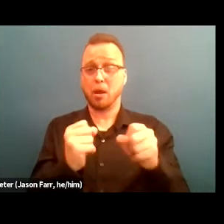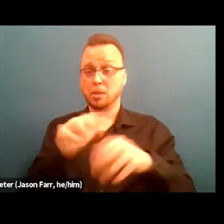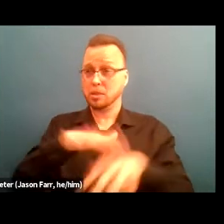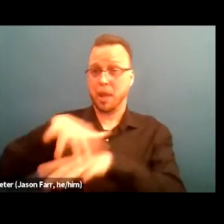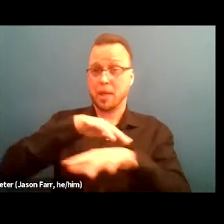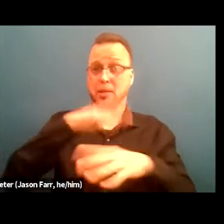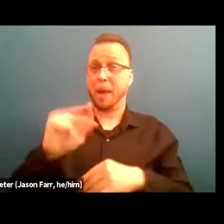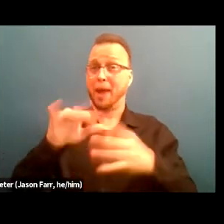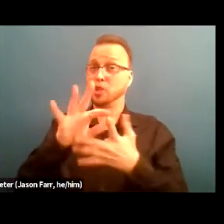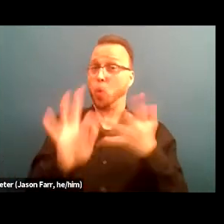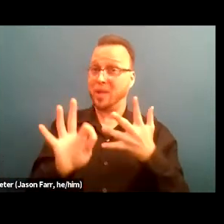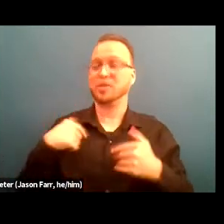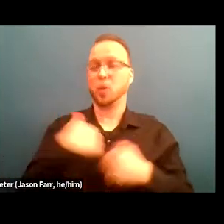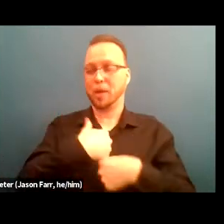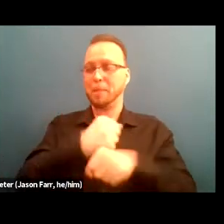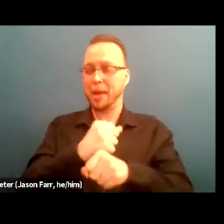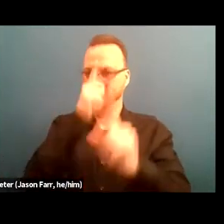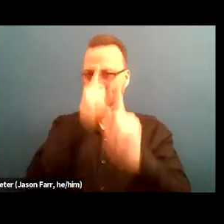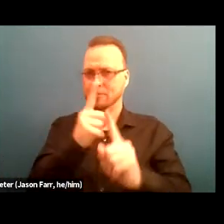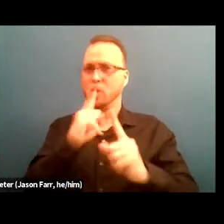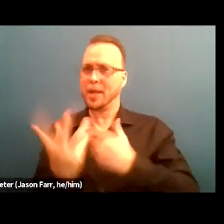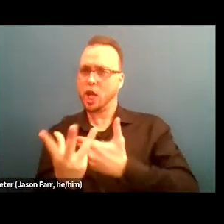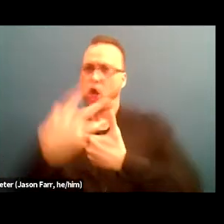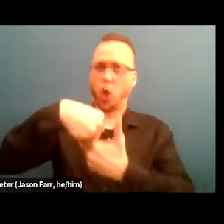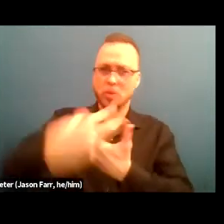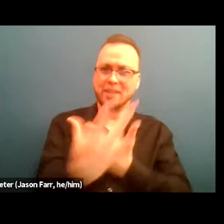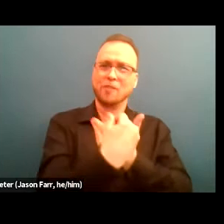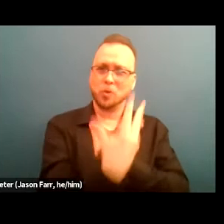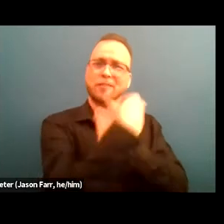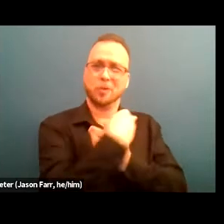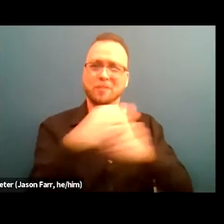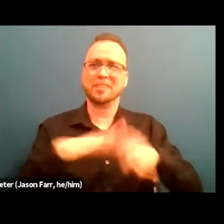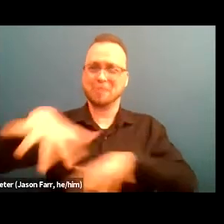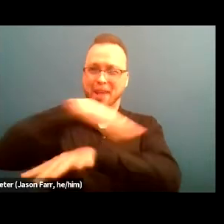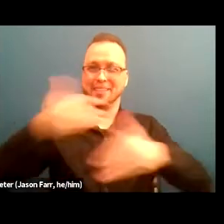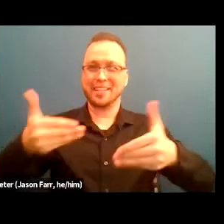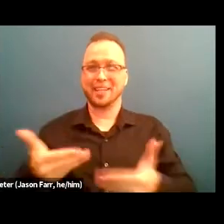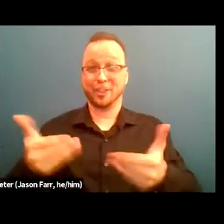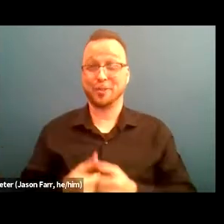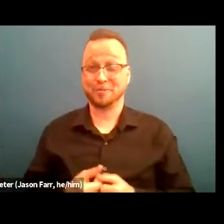So we just wanted to ground us in that definition. Before we open in our poll questions, we can move to the next slide.